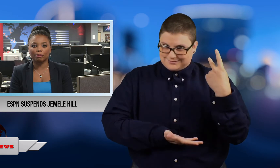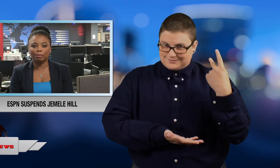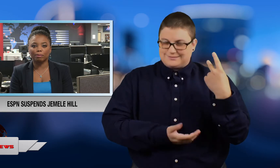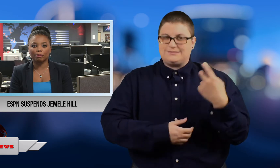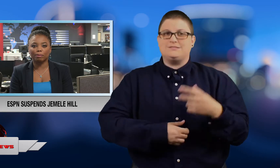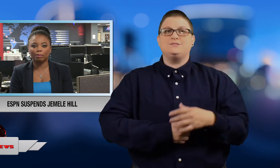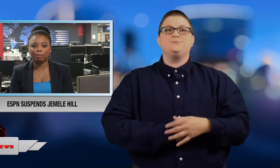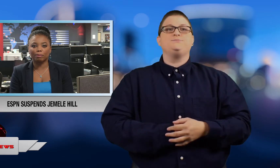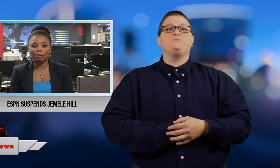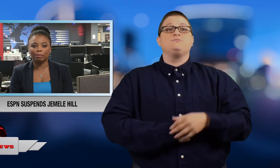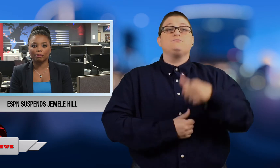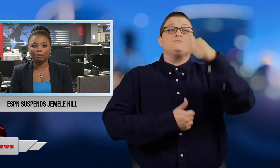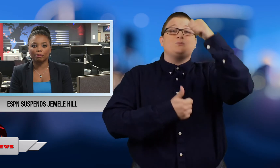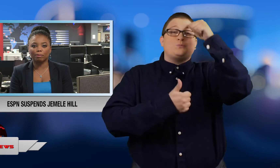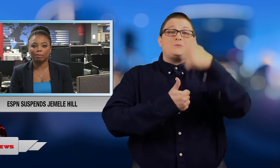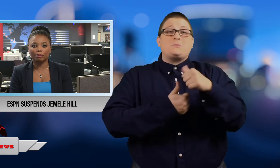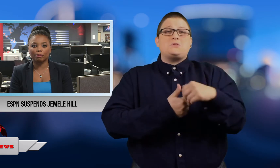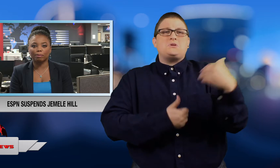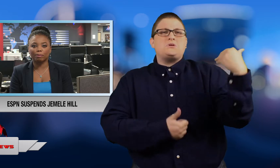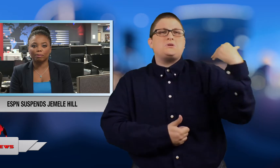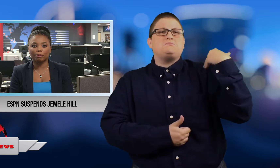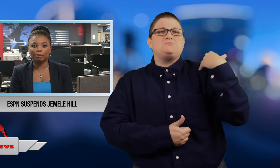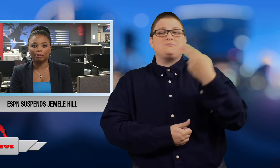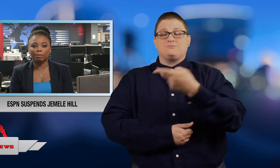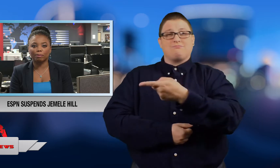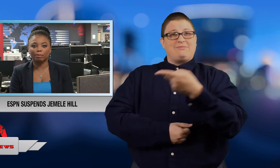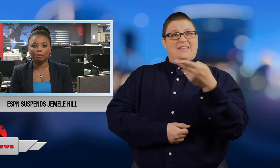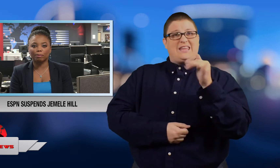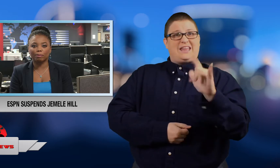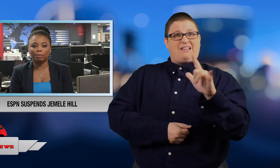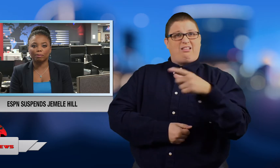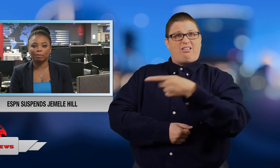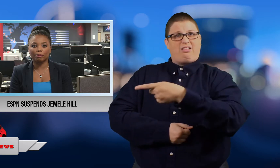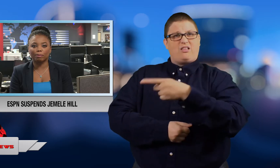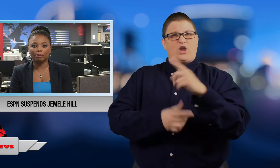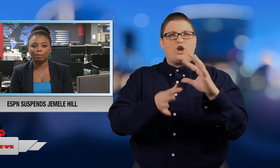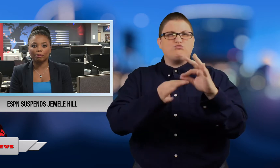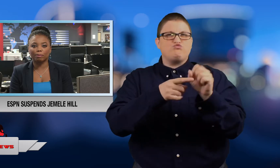If you recall a few weeks ago Hill tweeted